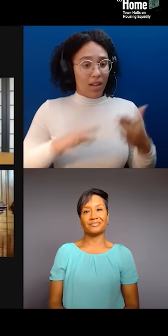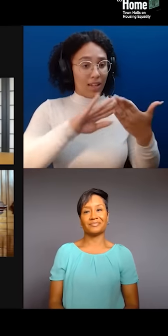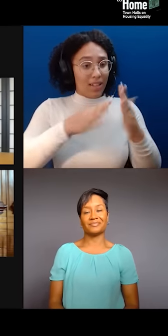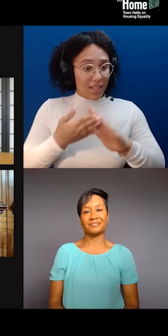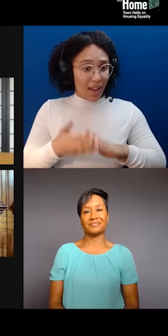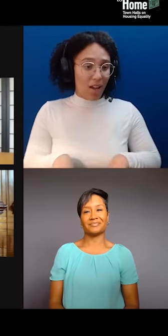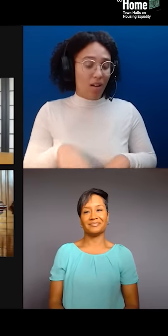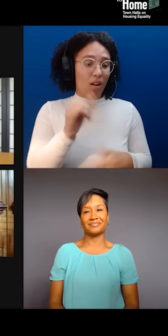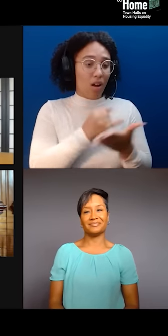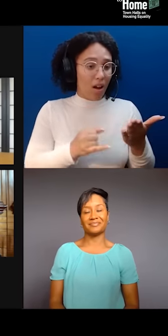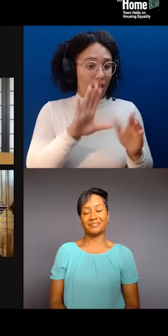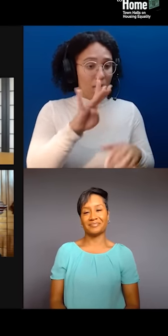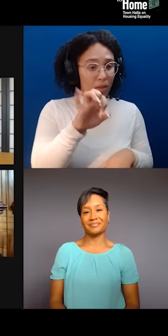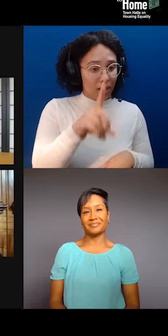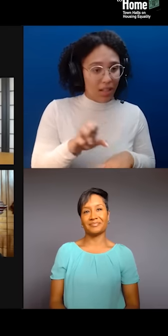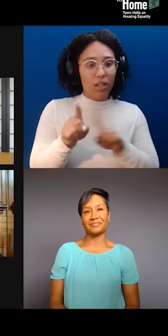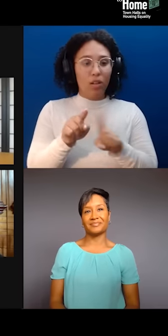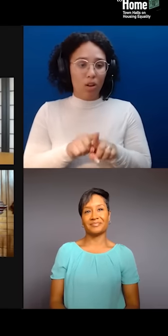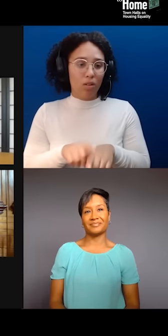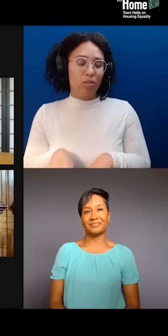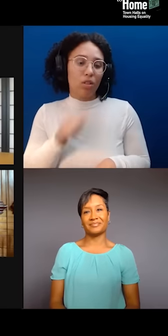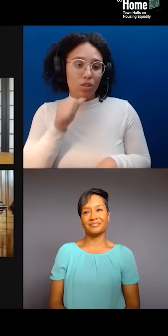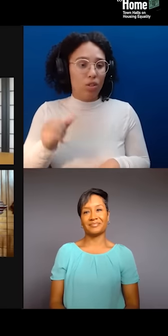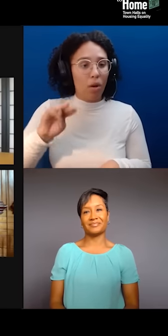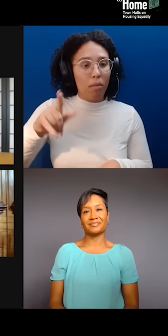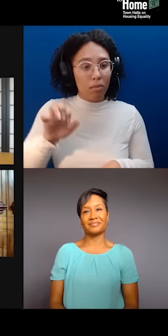I'm in gratitude to be able to speak with everyone.